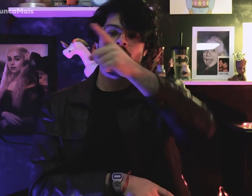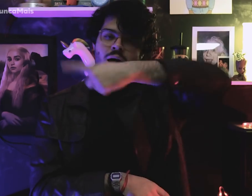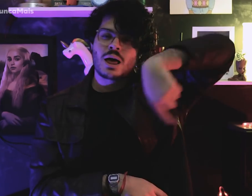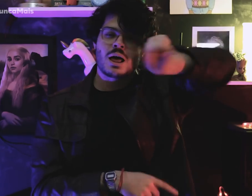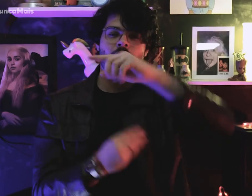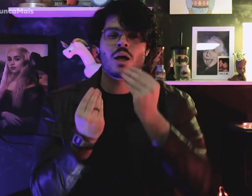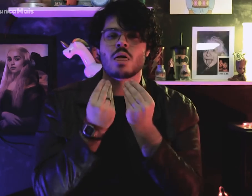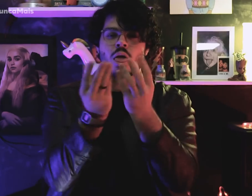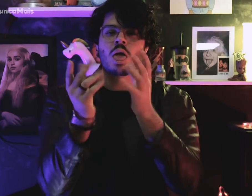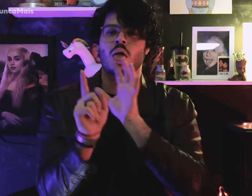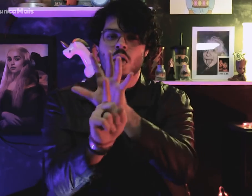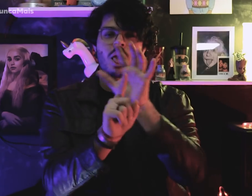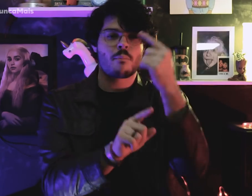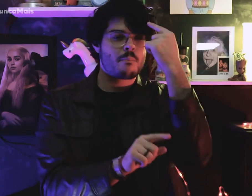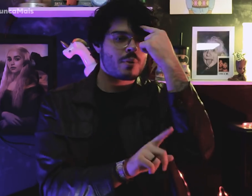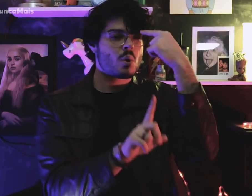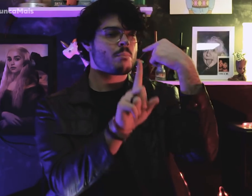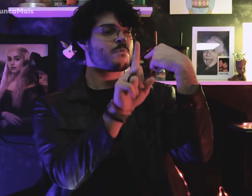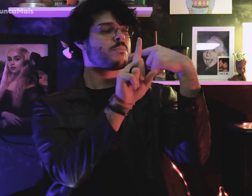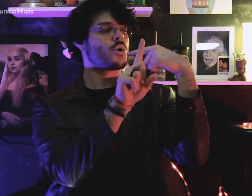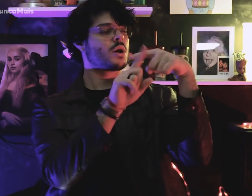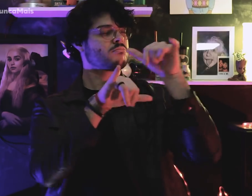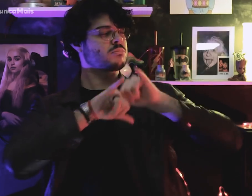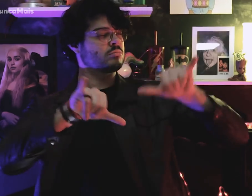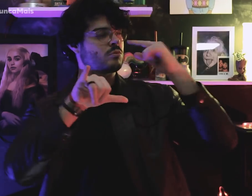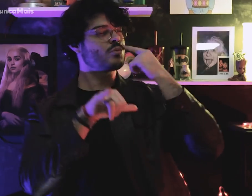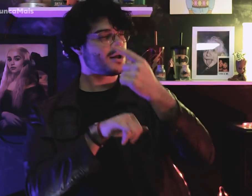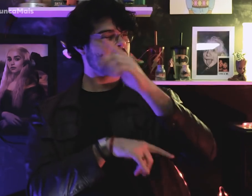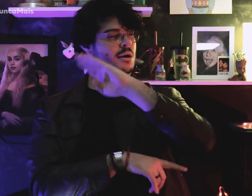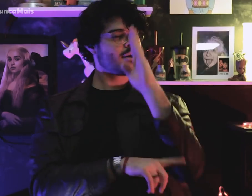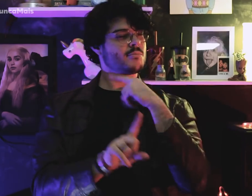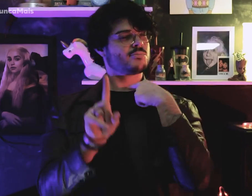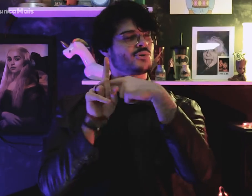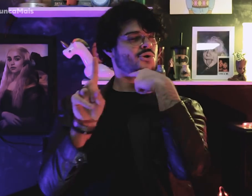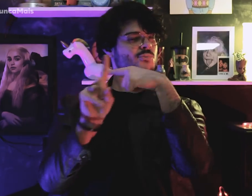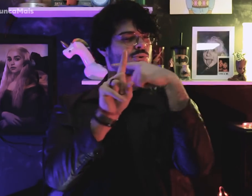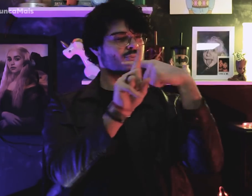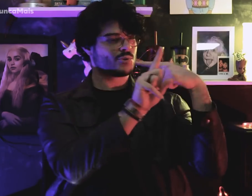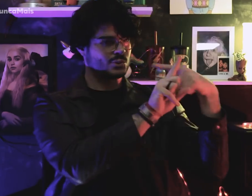no sentido de voltar a ser patriota, usando bordões como: